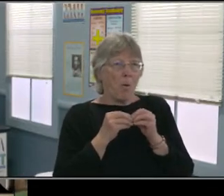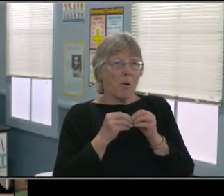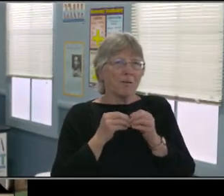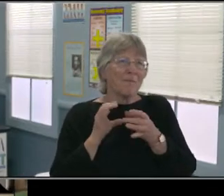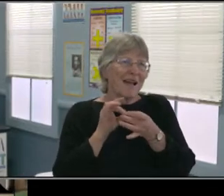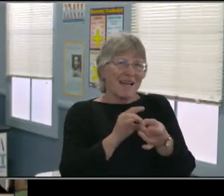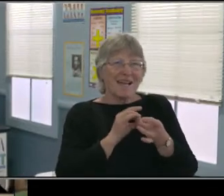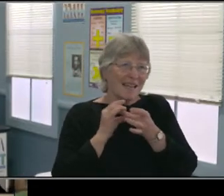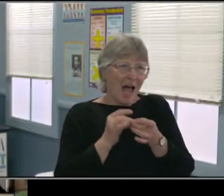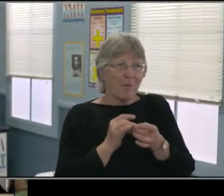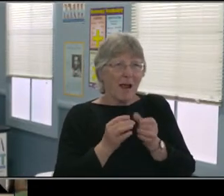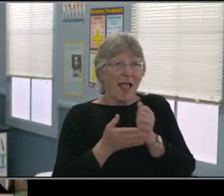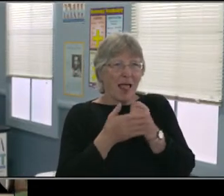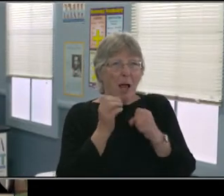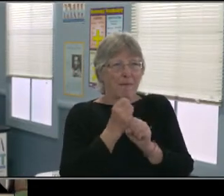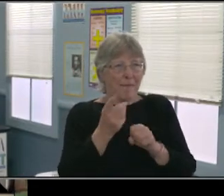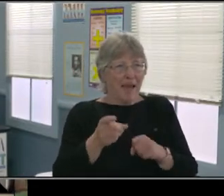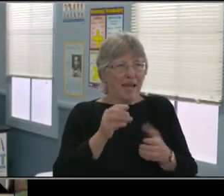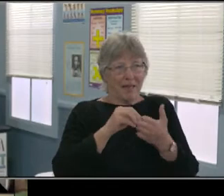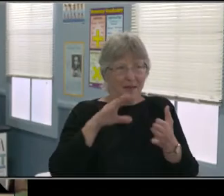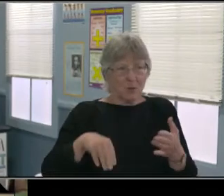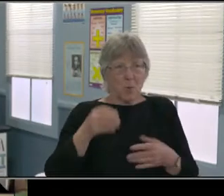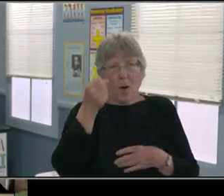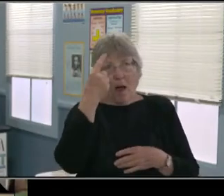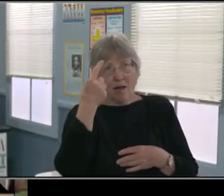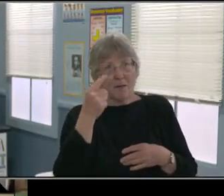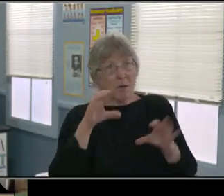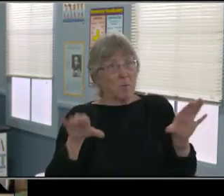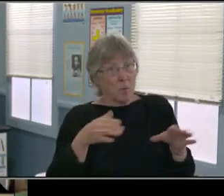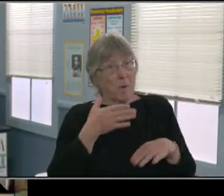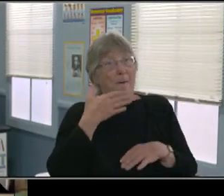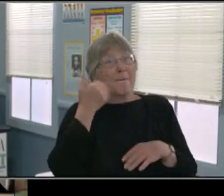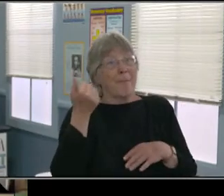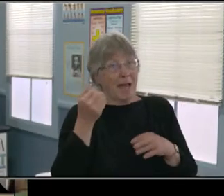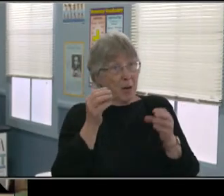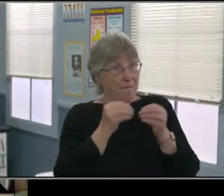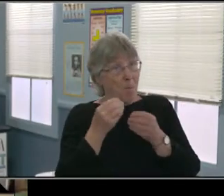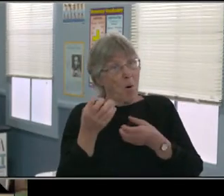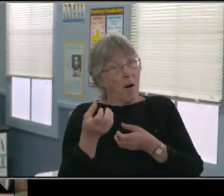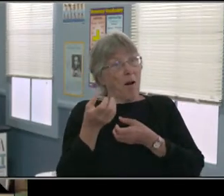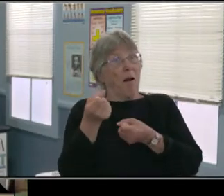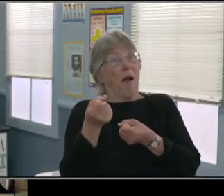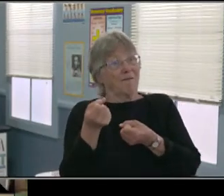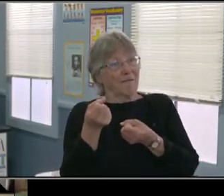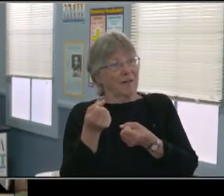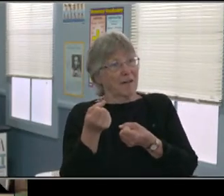So I can tell you that our teachers, our staff, are reaching out to parents if that's the case,